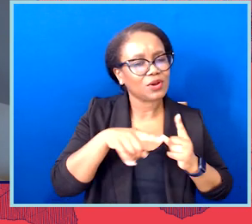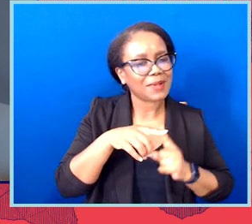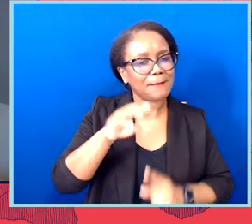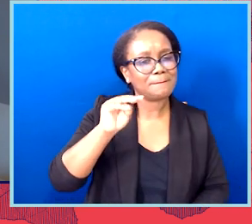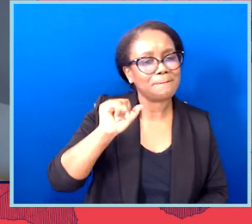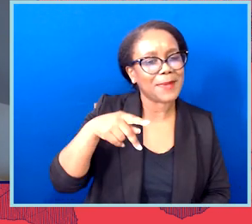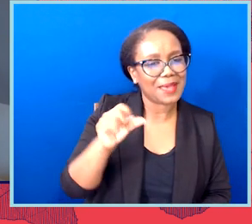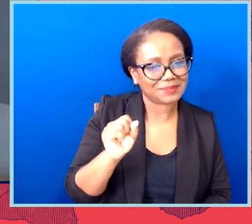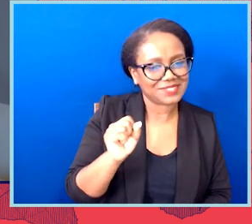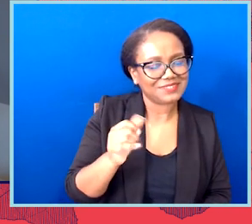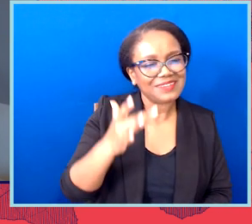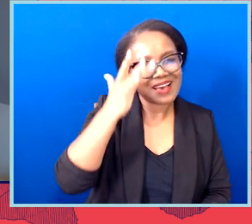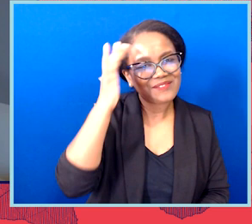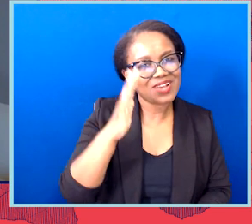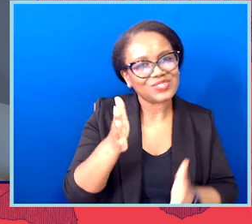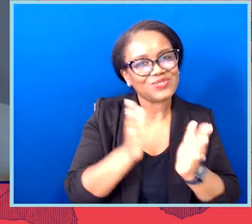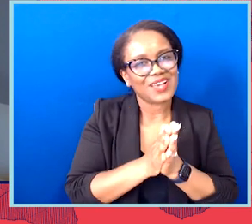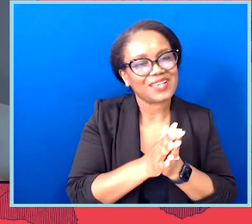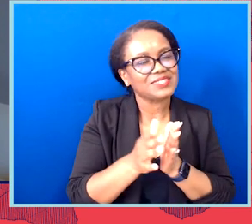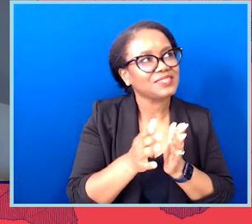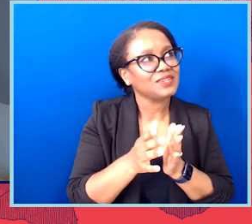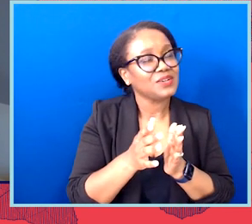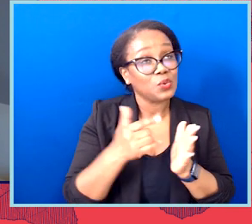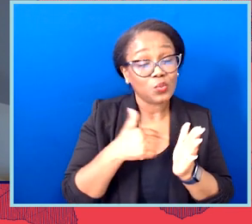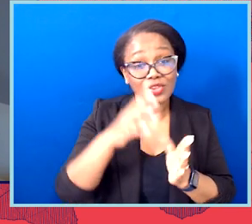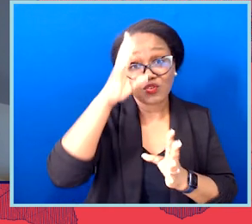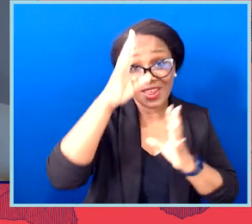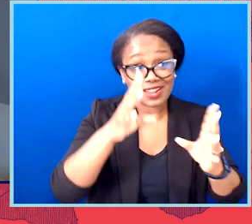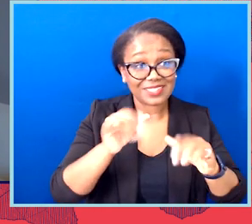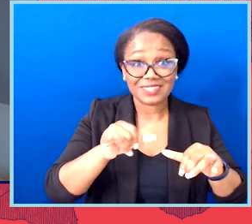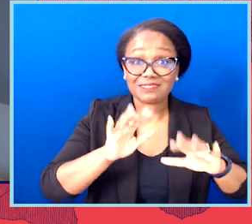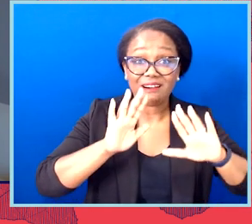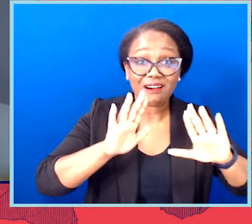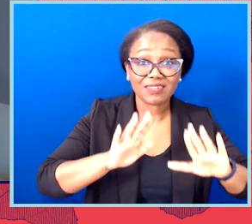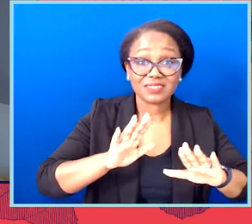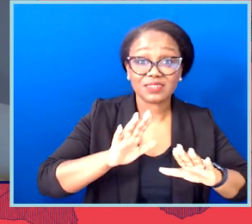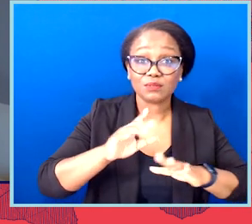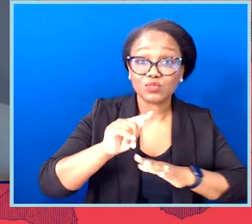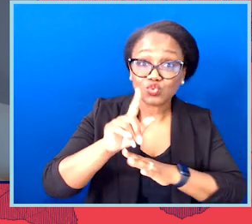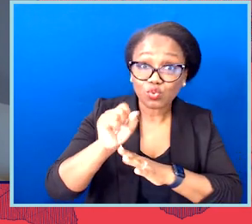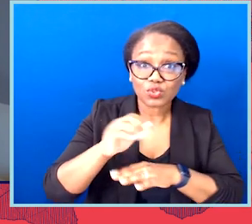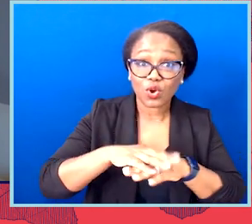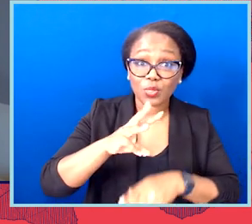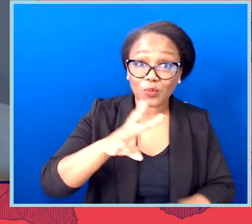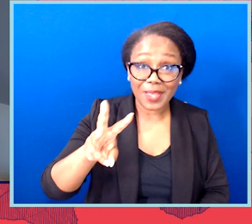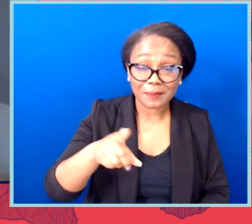part of the investment in creating these great tools on the web was so that people listening today could get involved. Right?